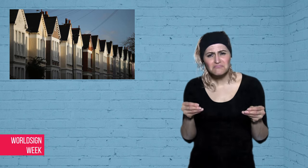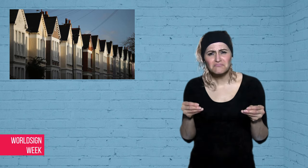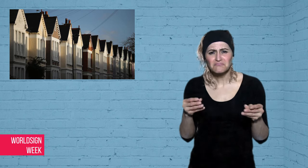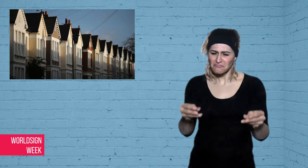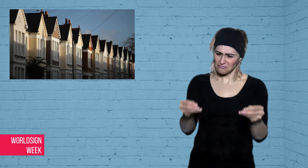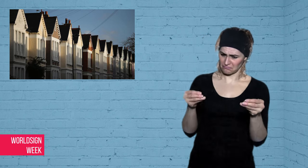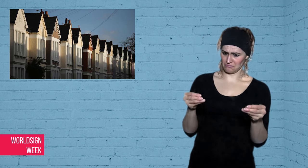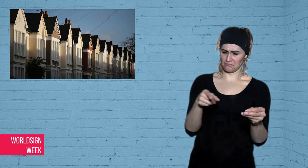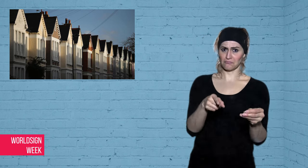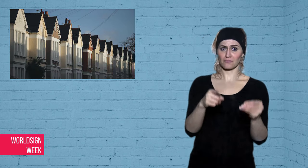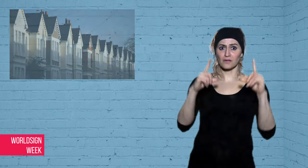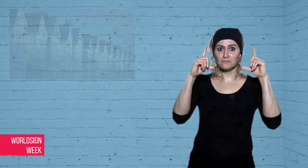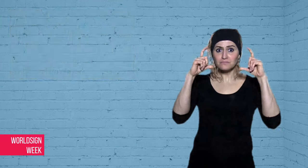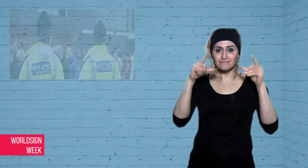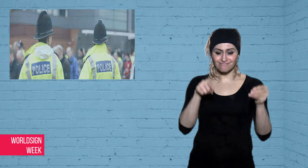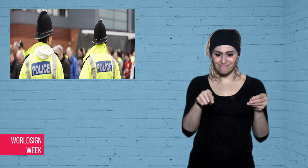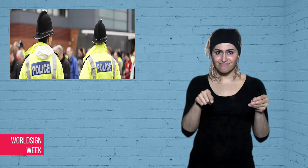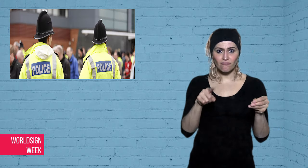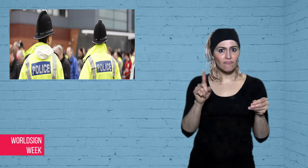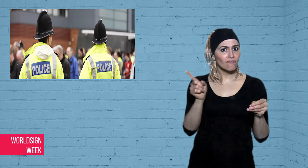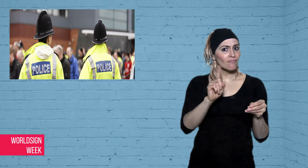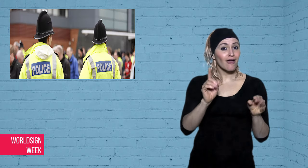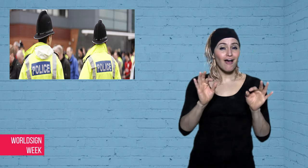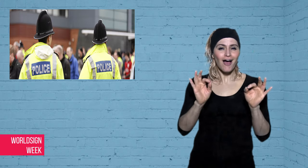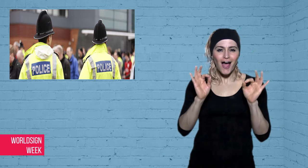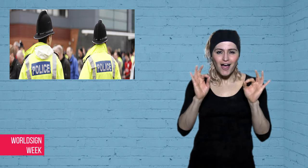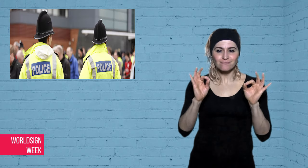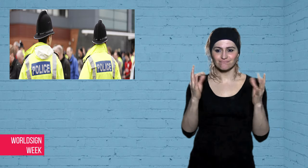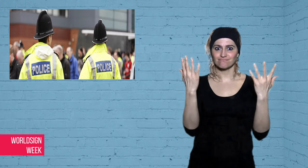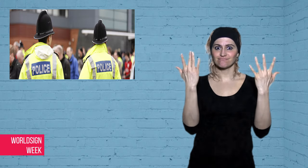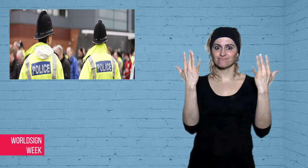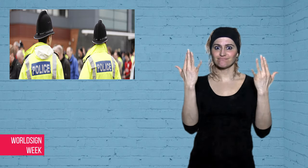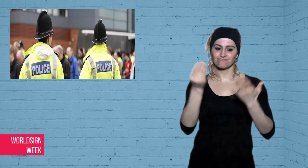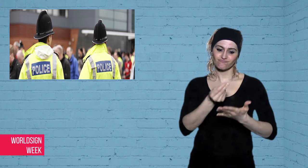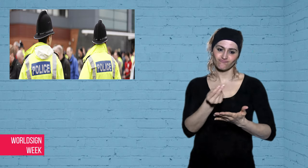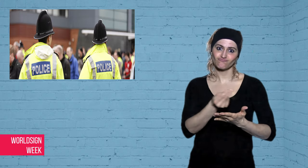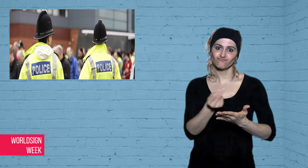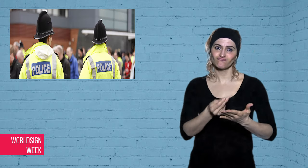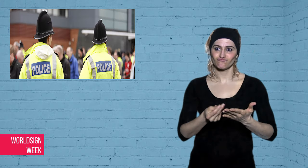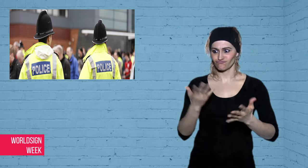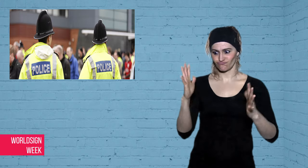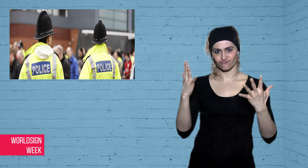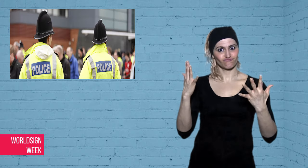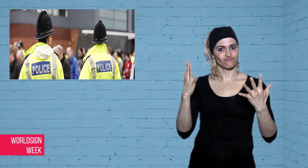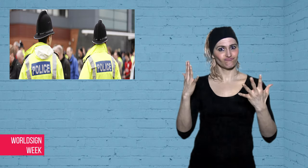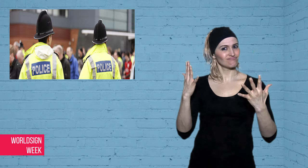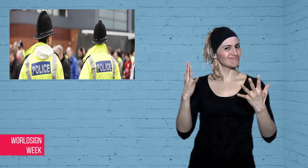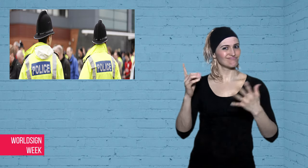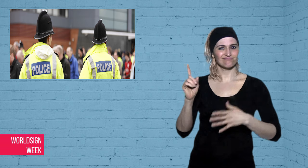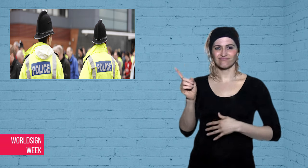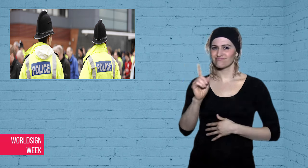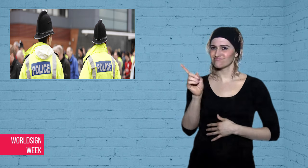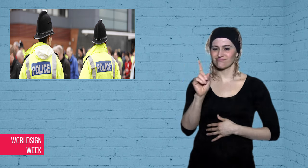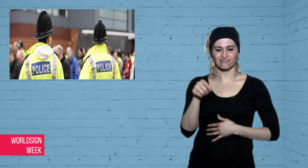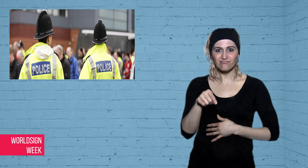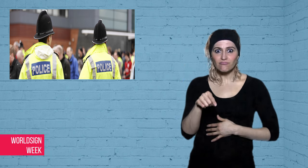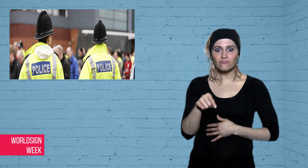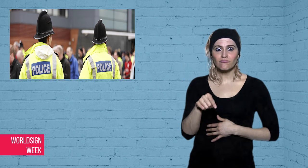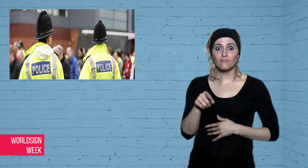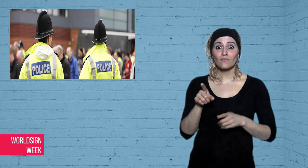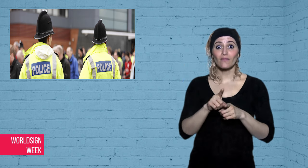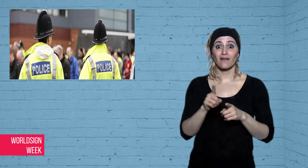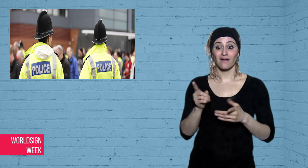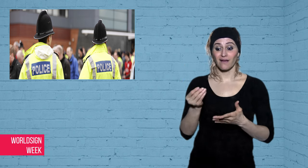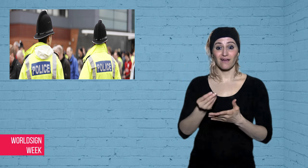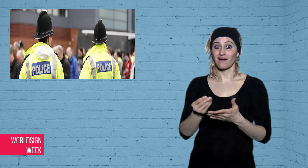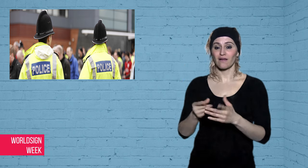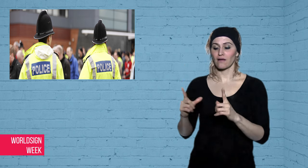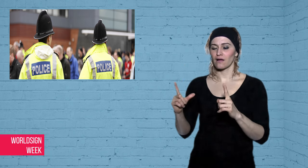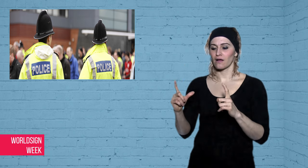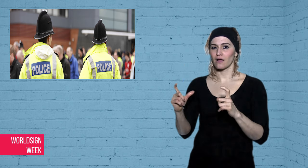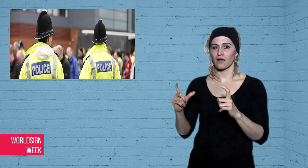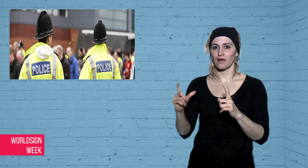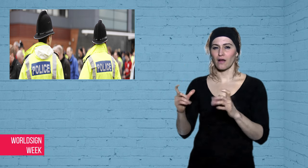authentic hand-drawn, they were